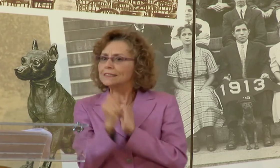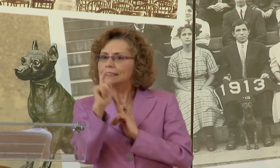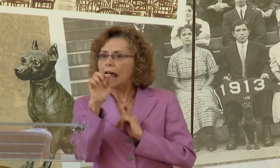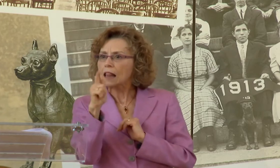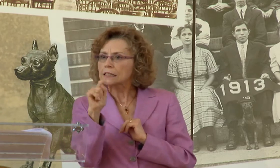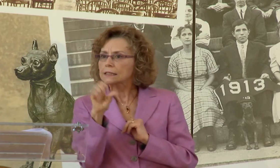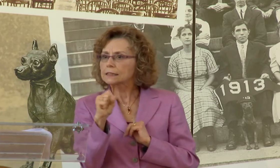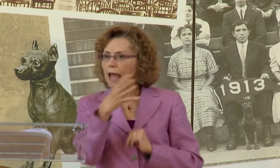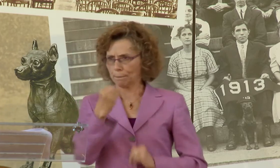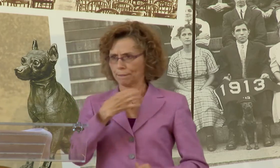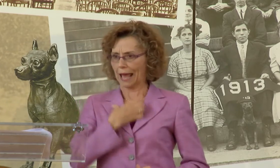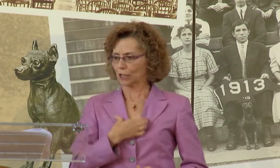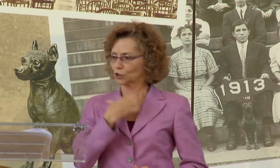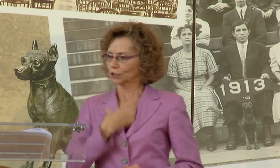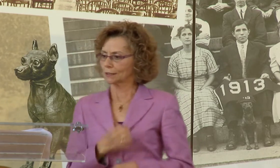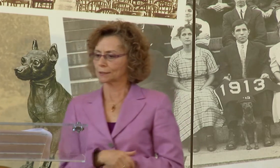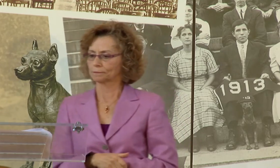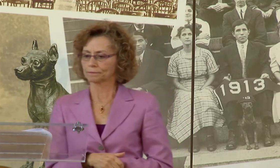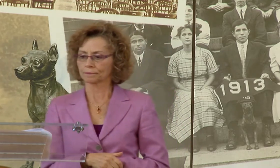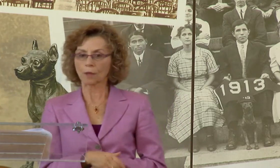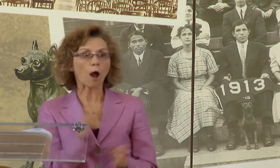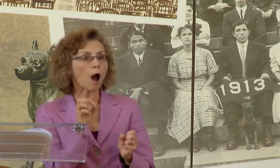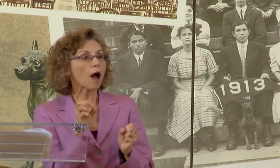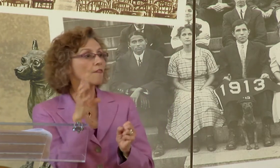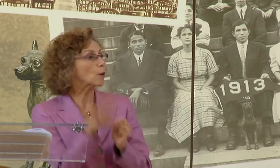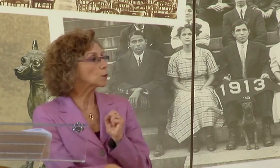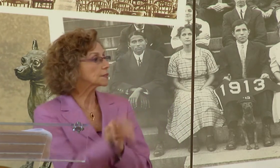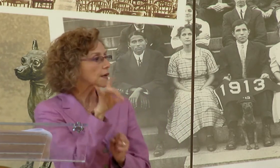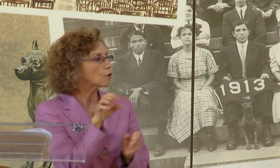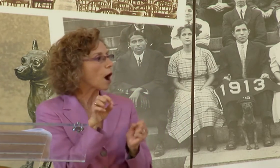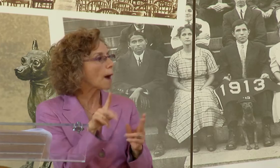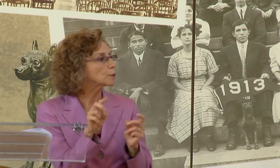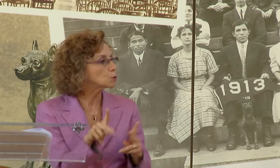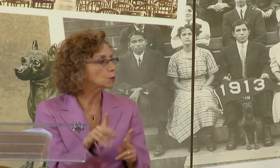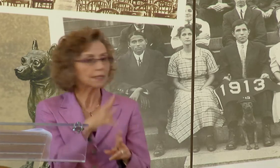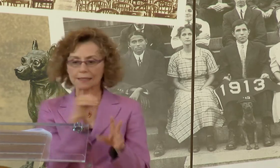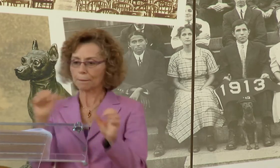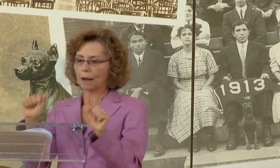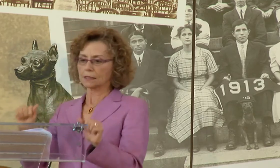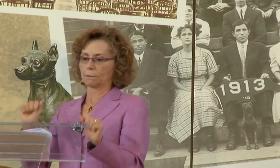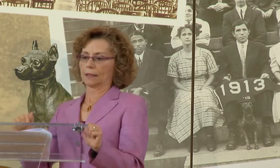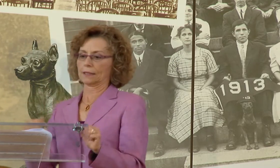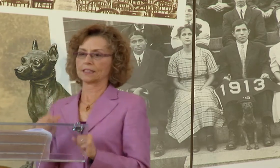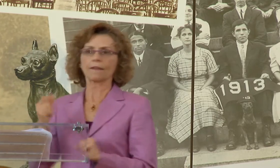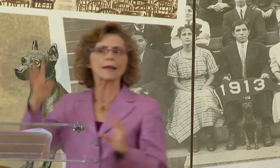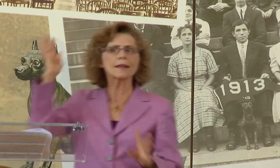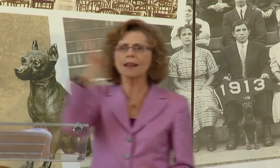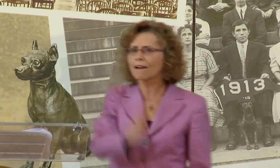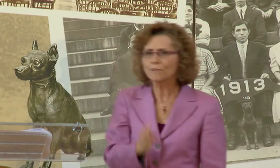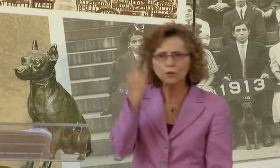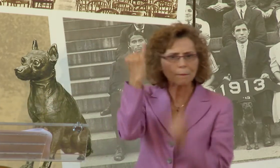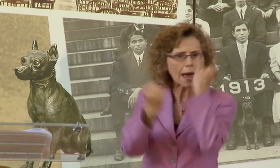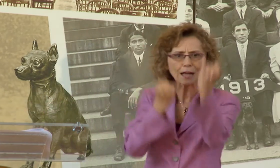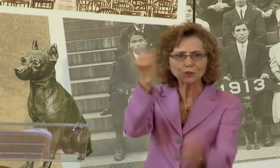THEY WILL DISCOVER THEIR OWN UNIQUE TALENTS AND PASSIONS. AND ALONG WITH THAT, THEY WILL DISCOVER OPPORTUNITIES AND